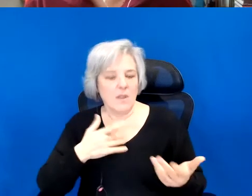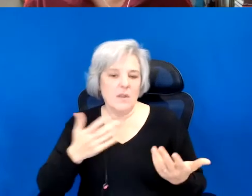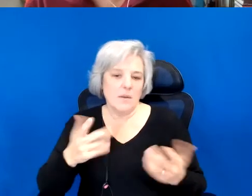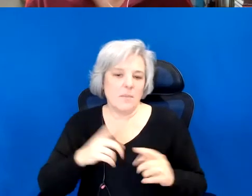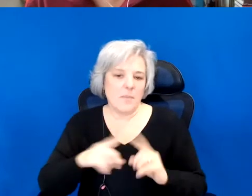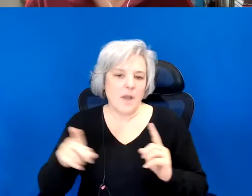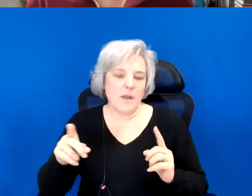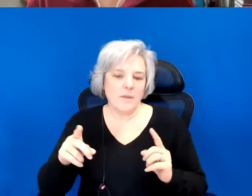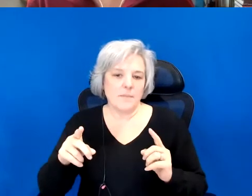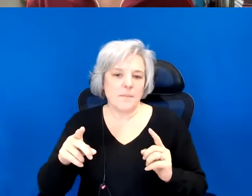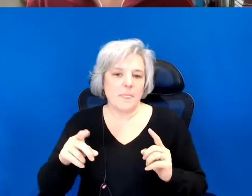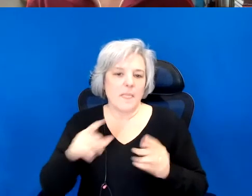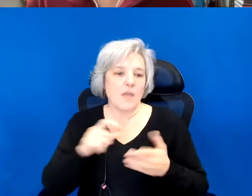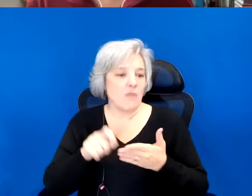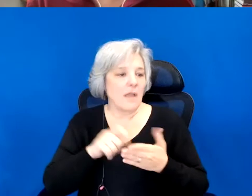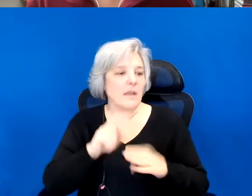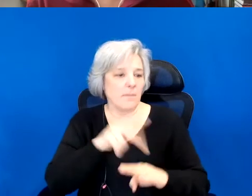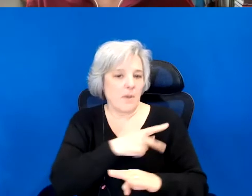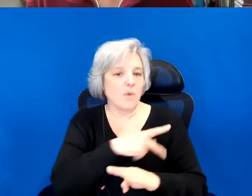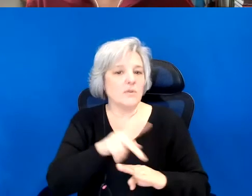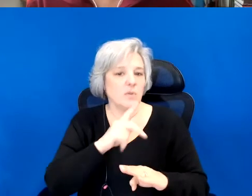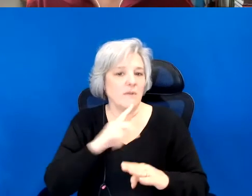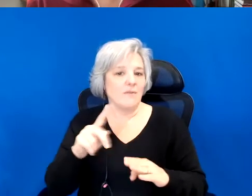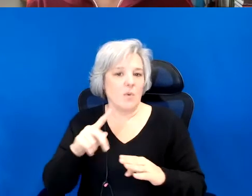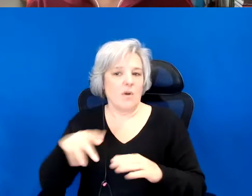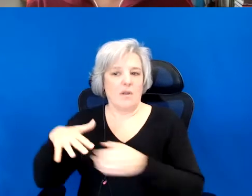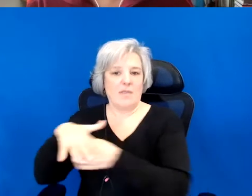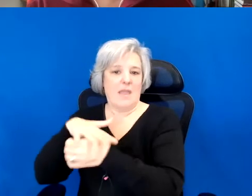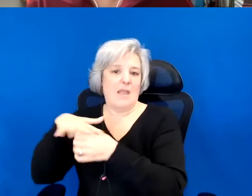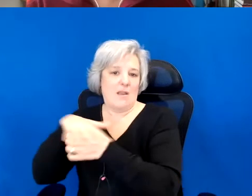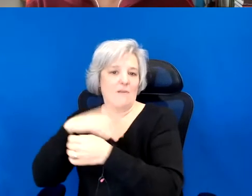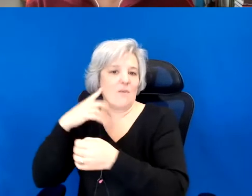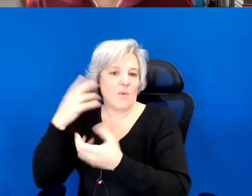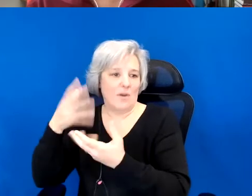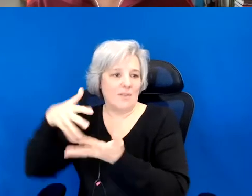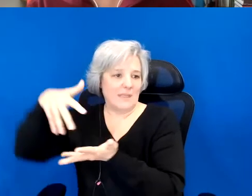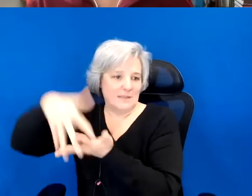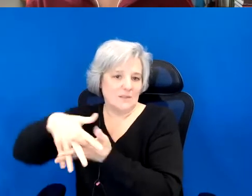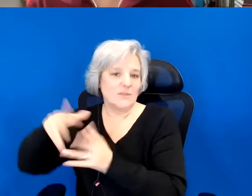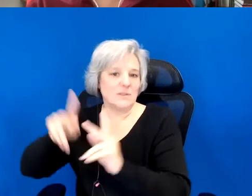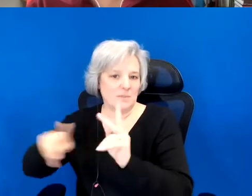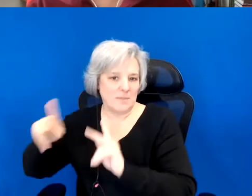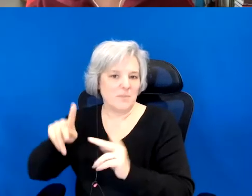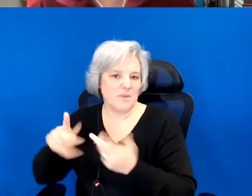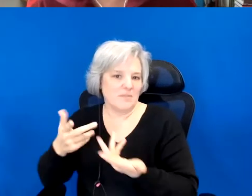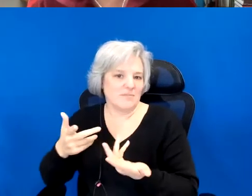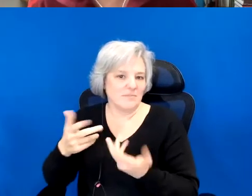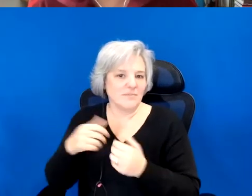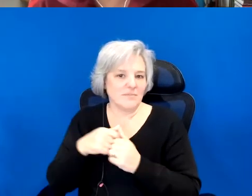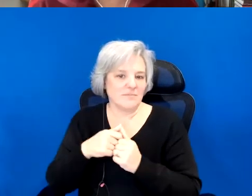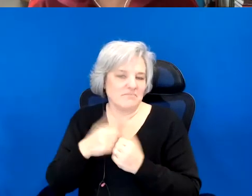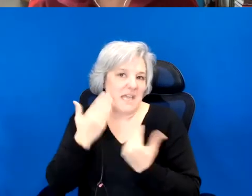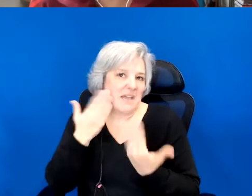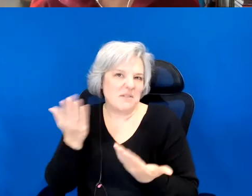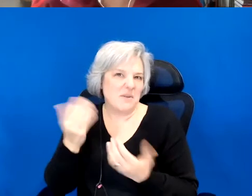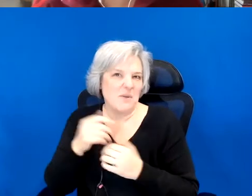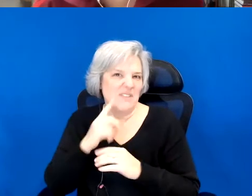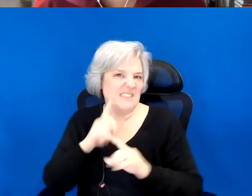is writing poetry from a reservation. What does it even mean to be a poet from the reds? You know, I don't know.